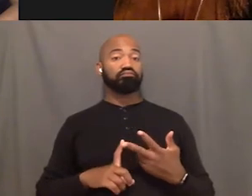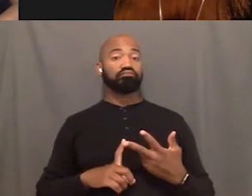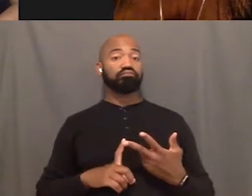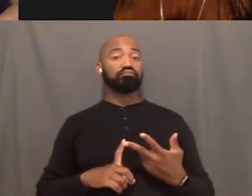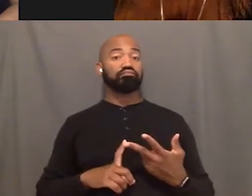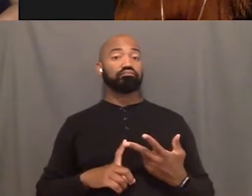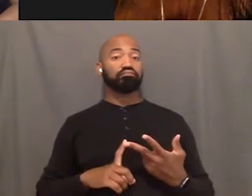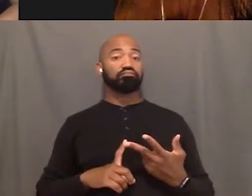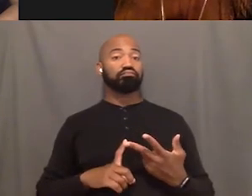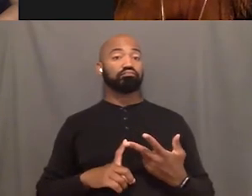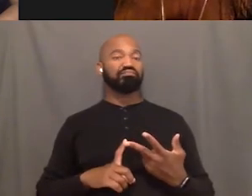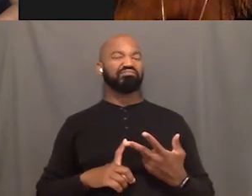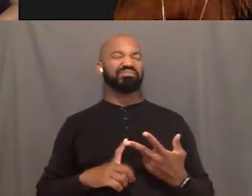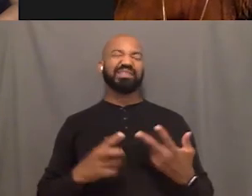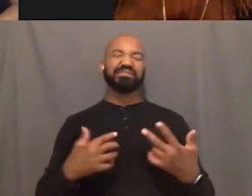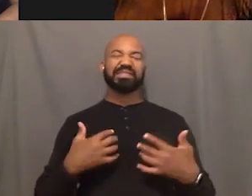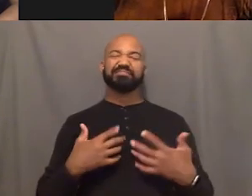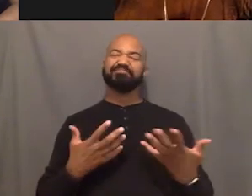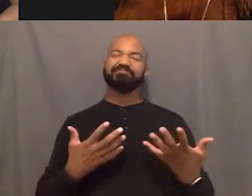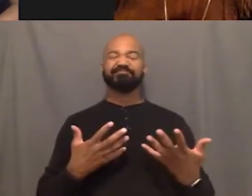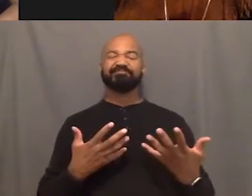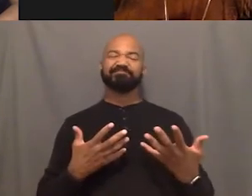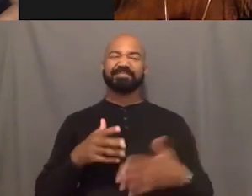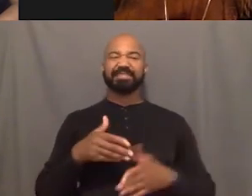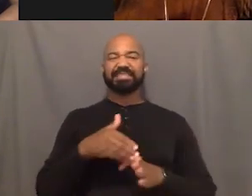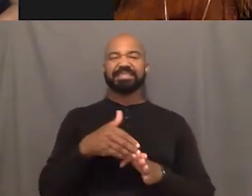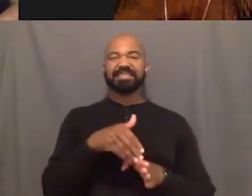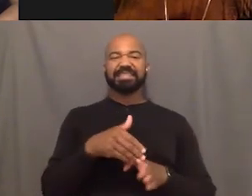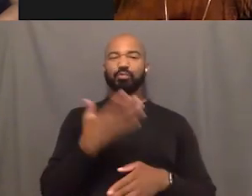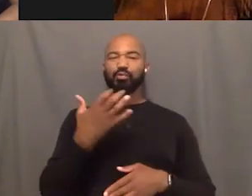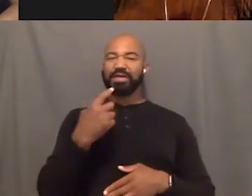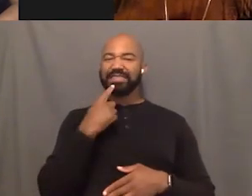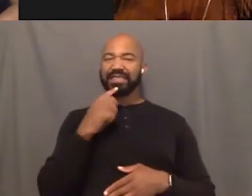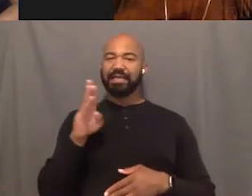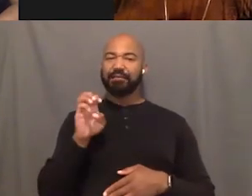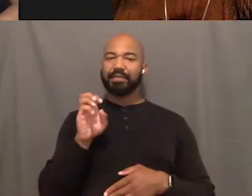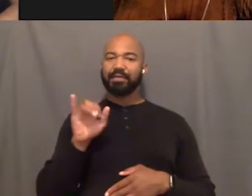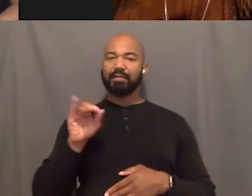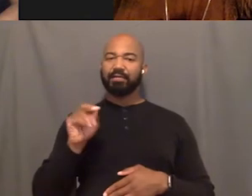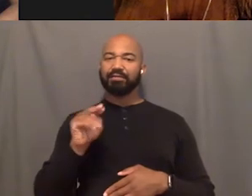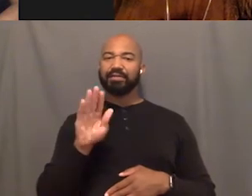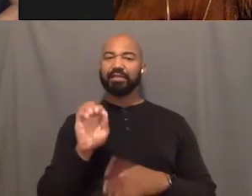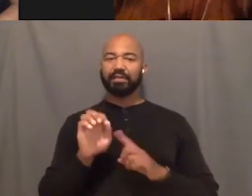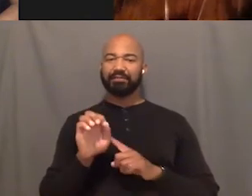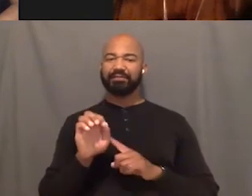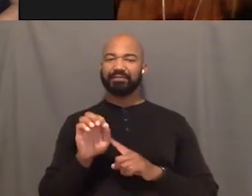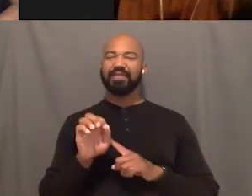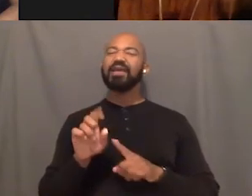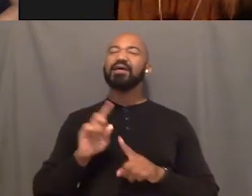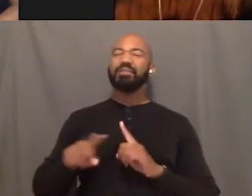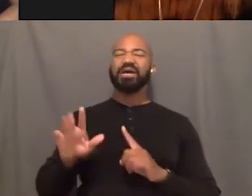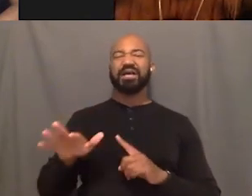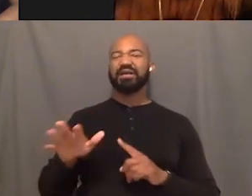I'm kinda torn, I wanna say Beyonce but I love her enough to understand that that conversation just...